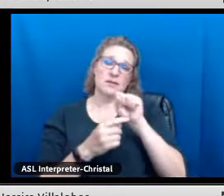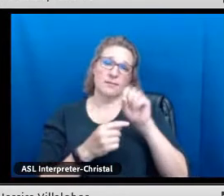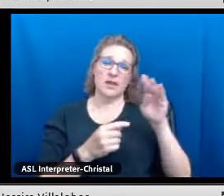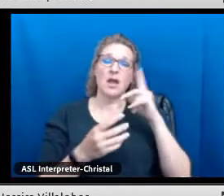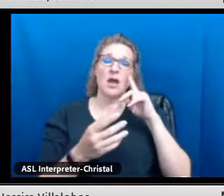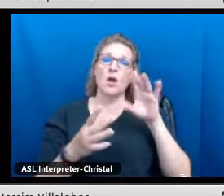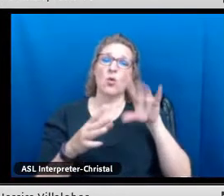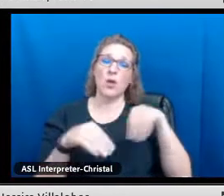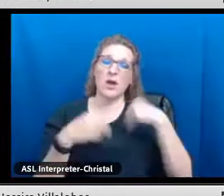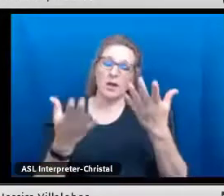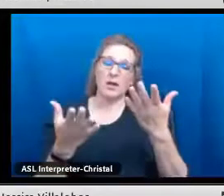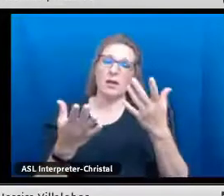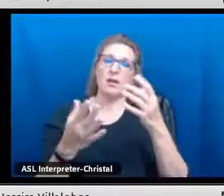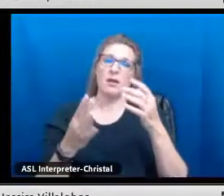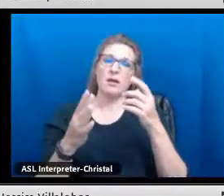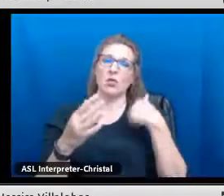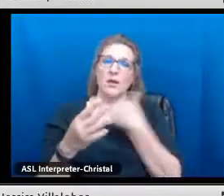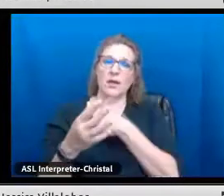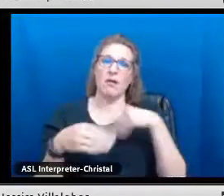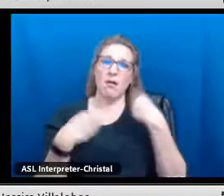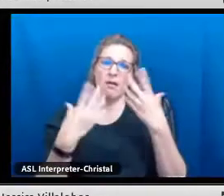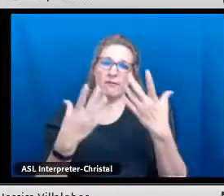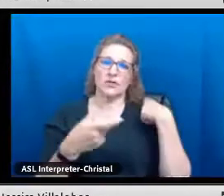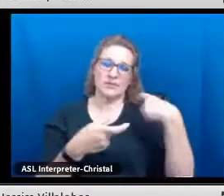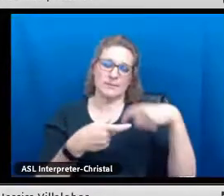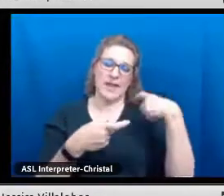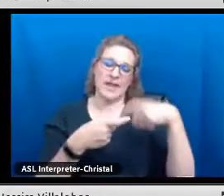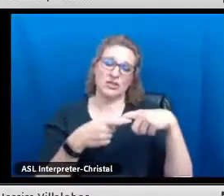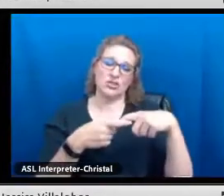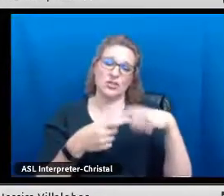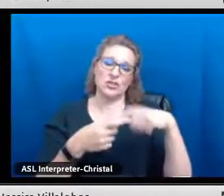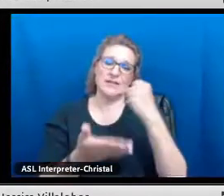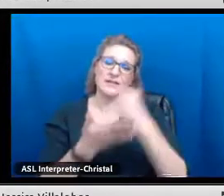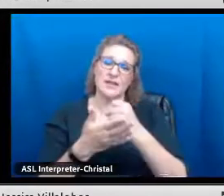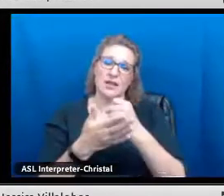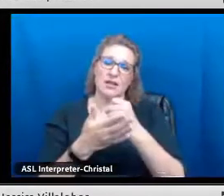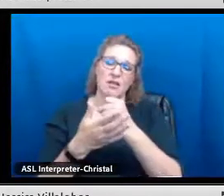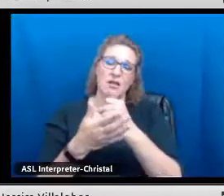Just going back real quick to the district seal, I do want to note that we also offer